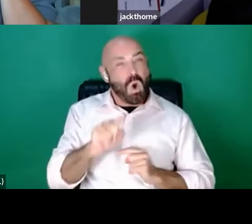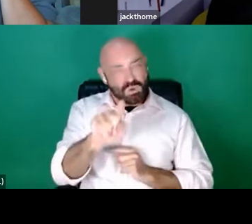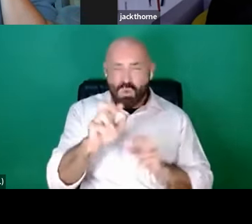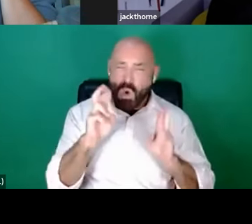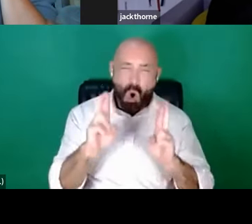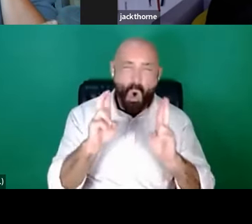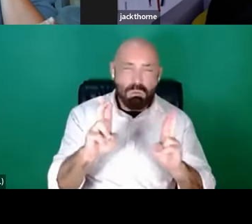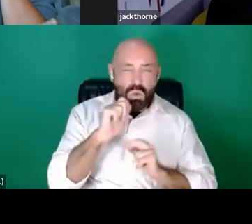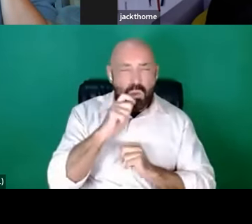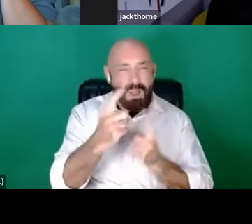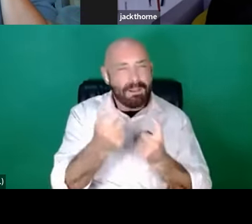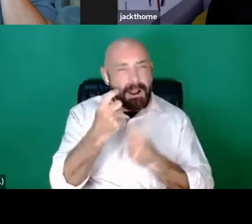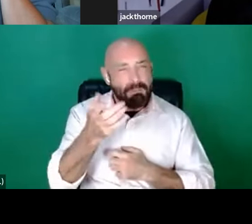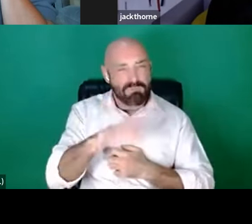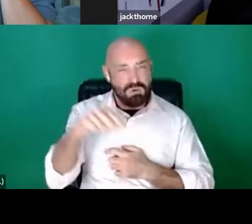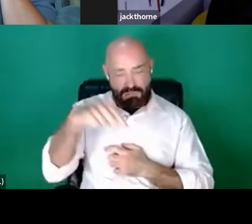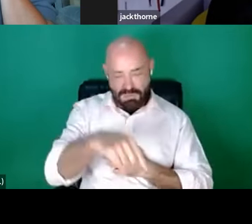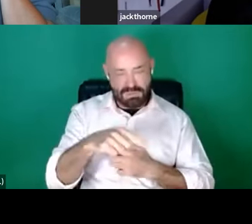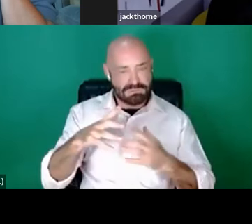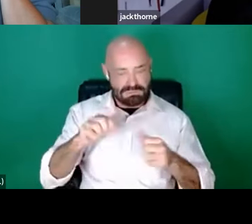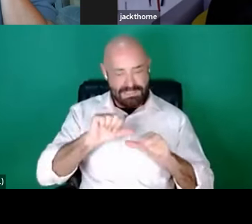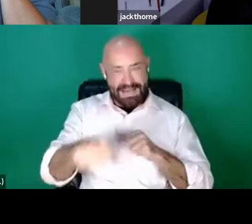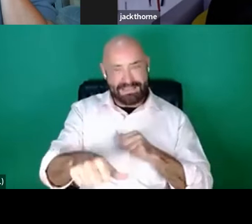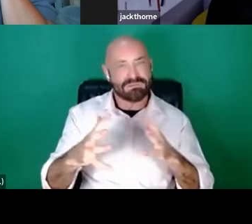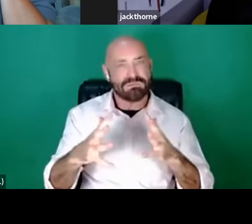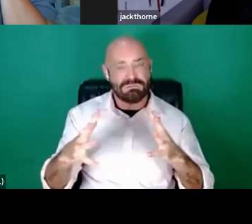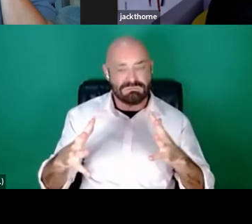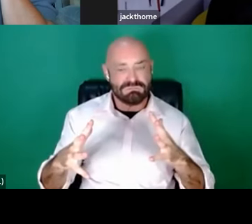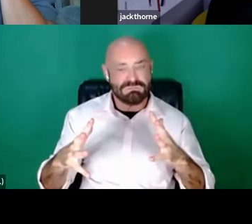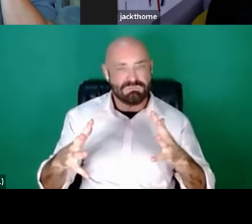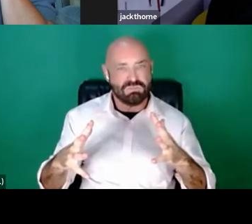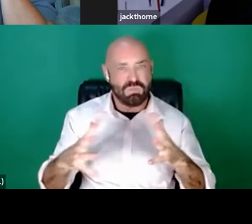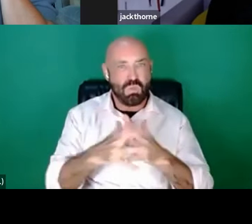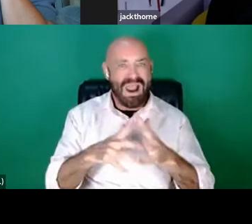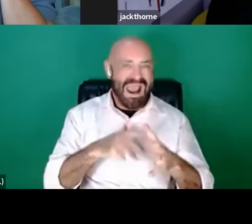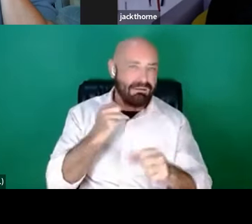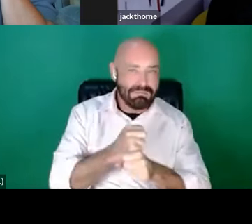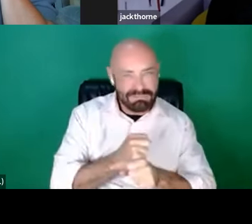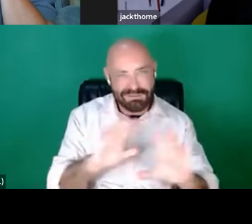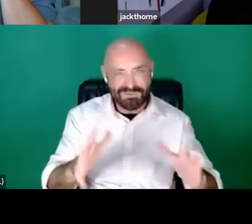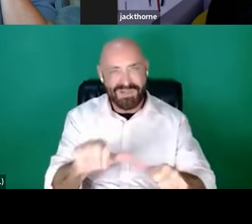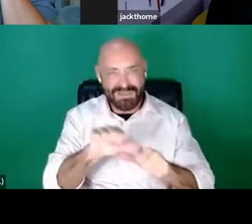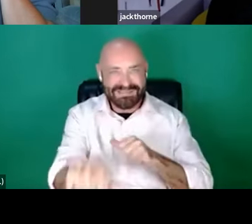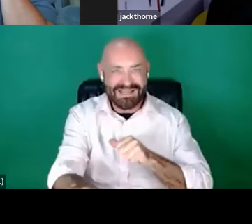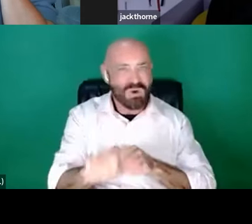out of this next round of WAGs - the Writers' Access Group?